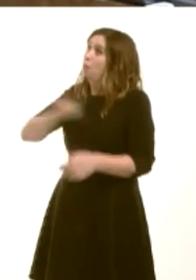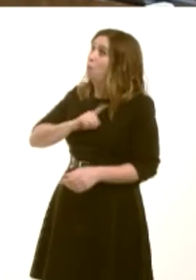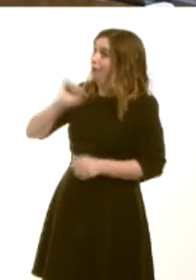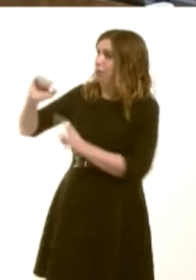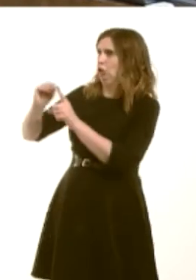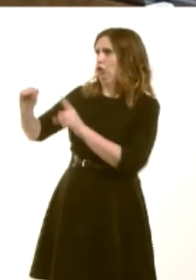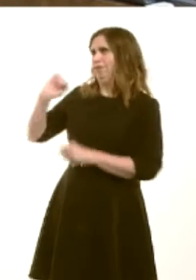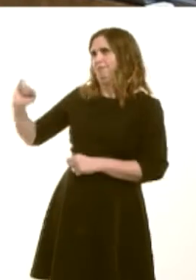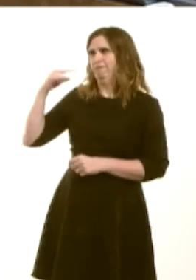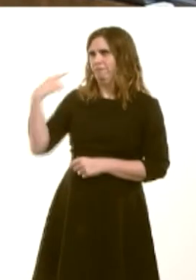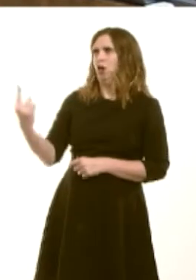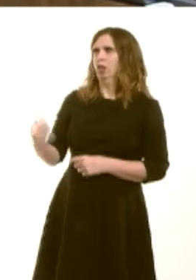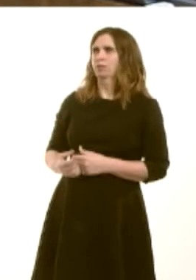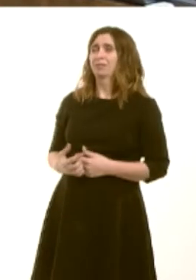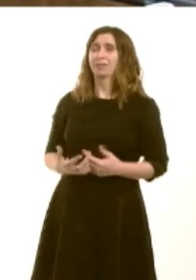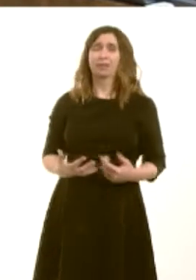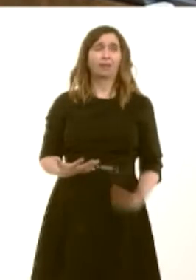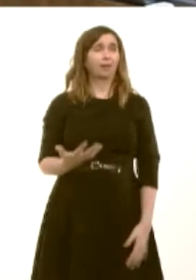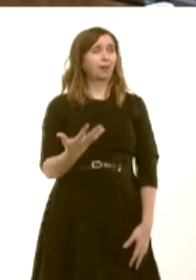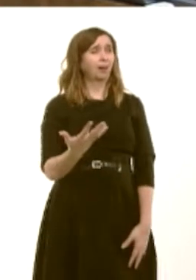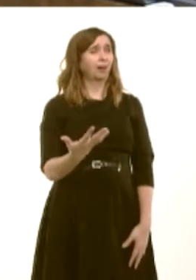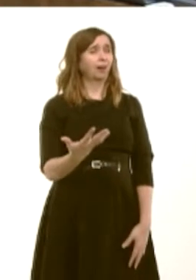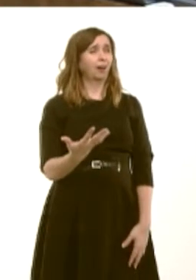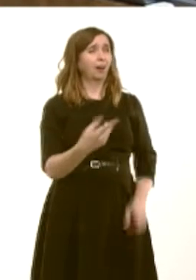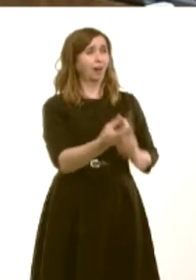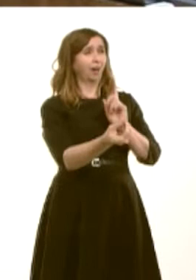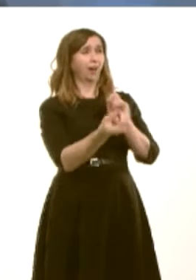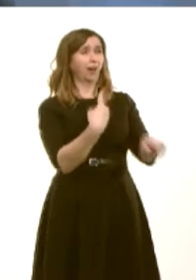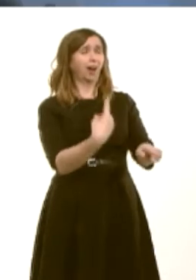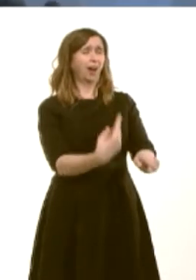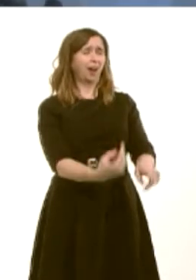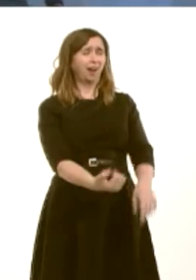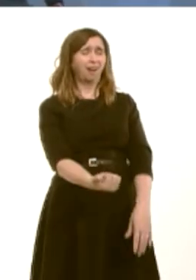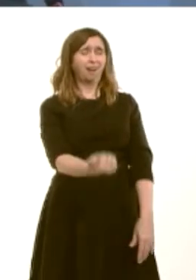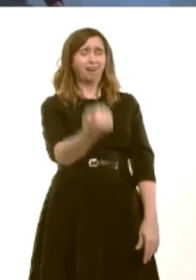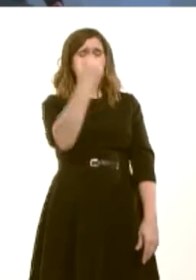Andrew R.T. Davies: What a ludicrous answer, First Minister. I mean, frankly, weíve got